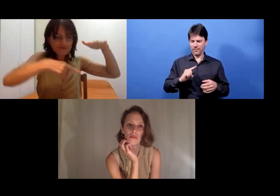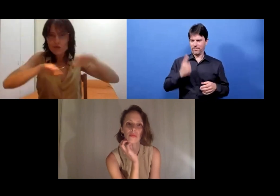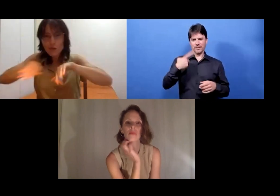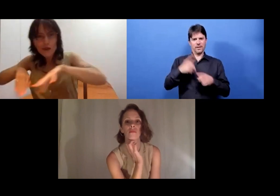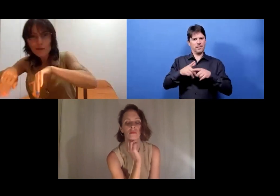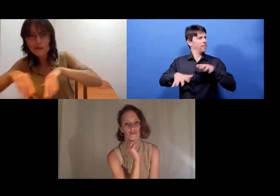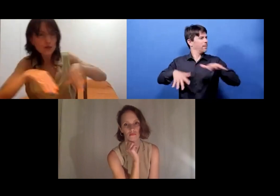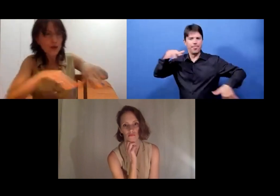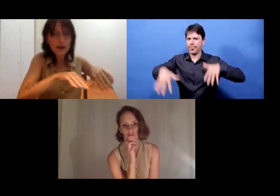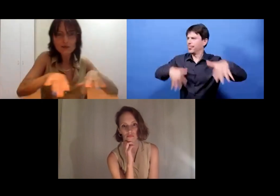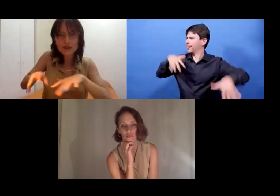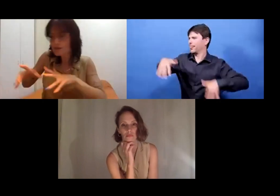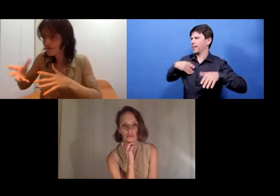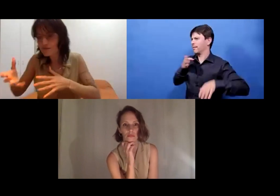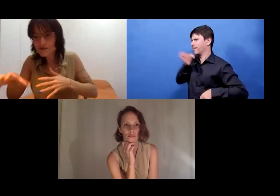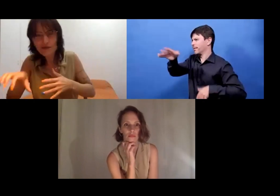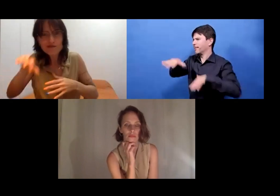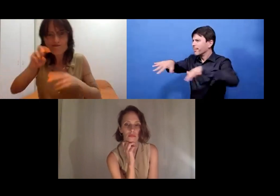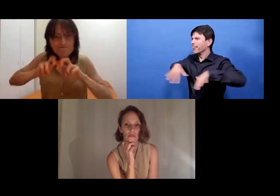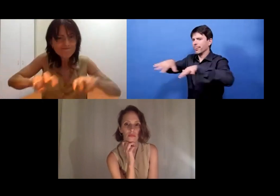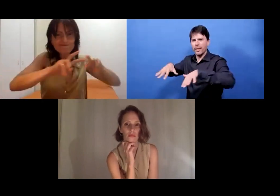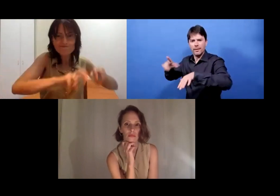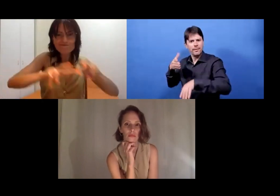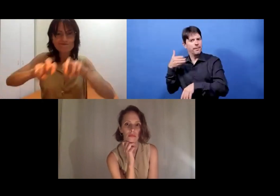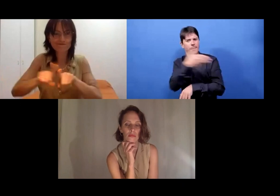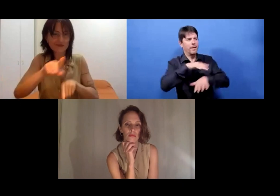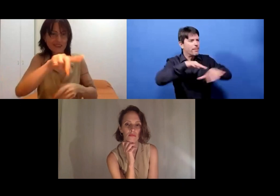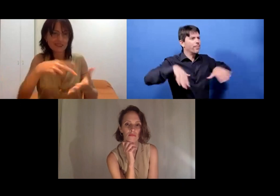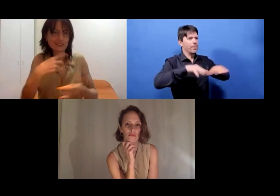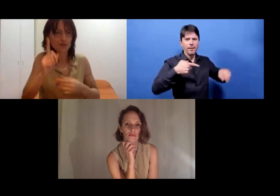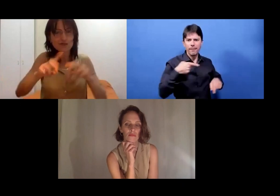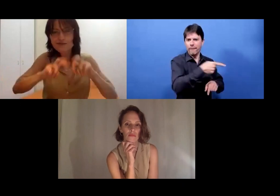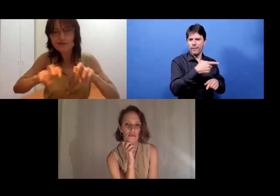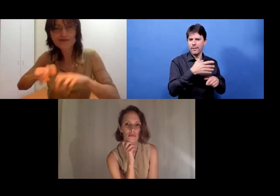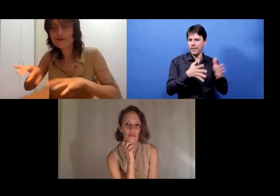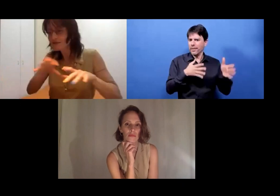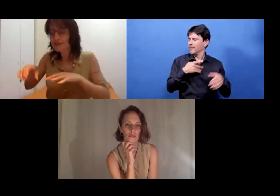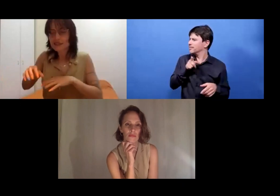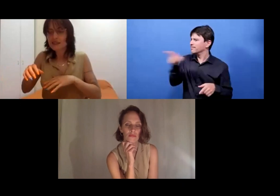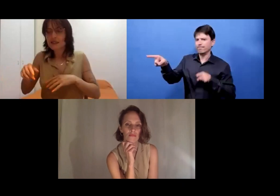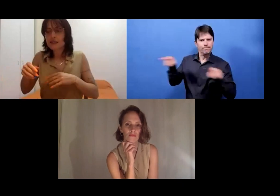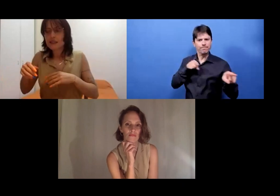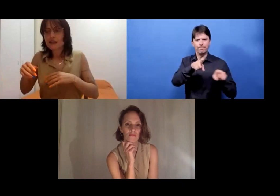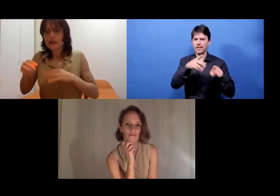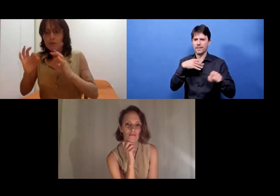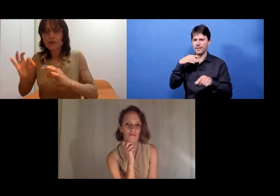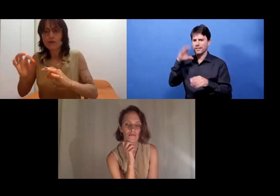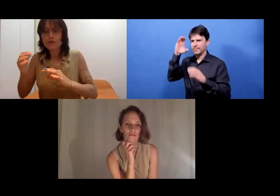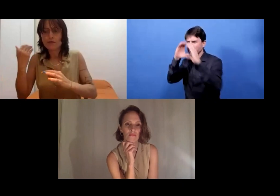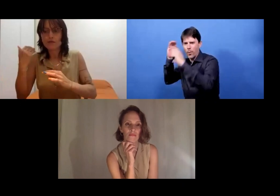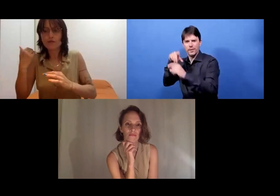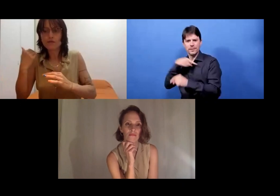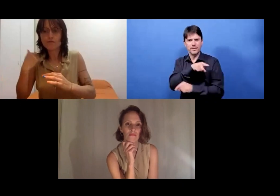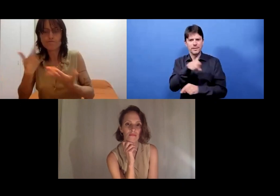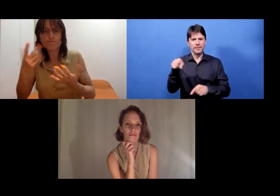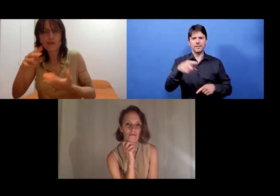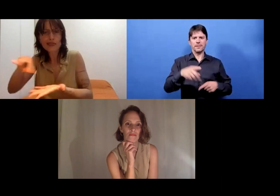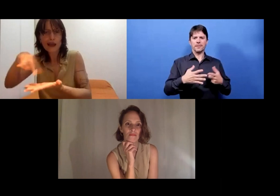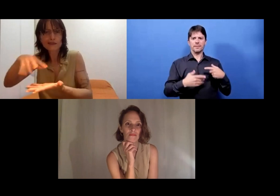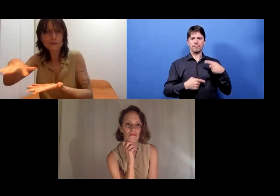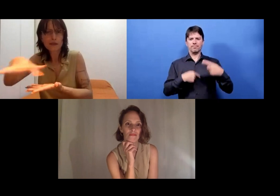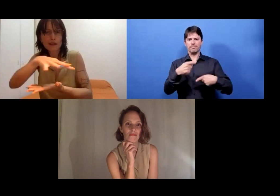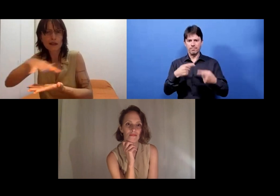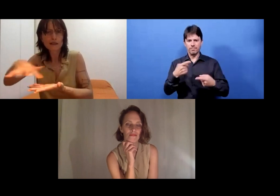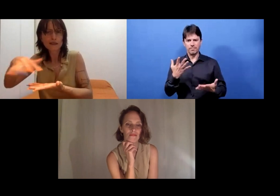So I jumped into this ocean and swam here and dove there. Finding this or that object or shell.